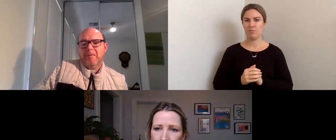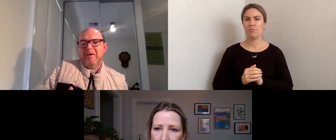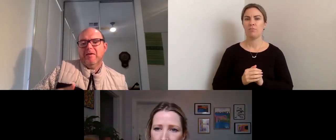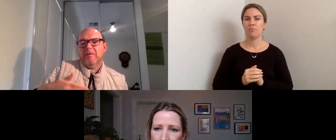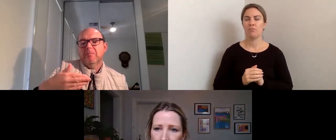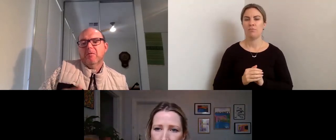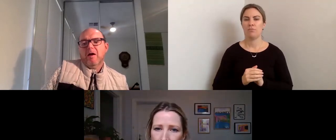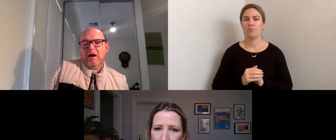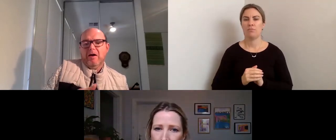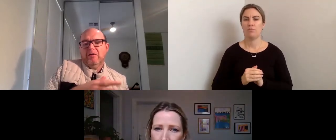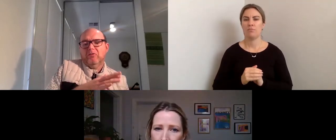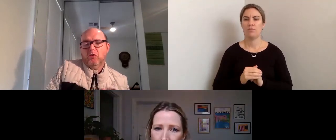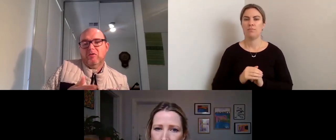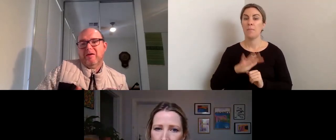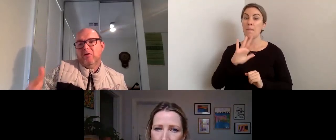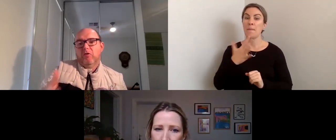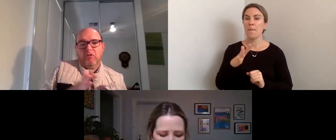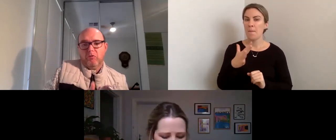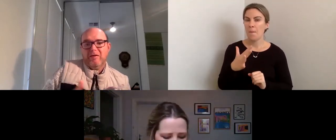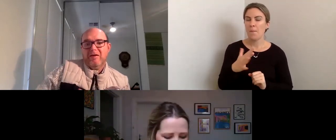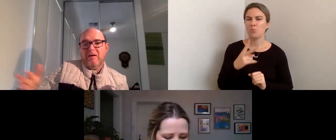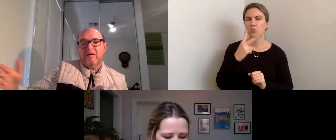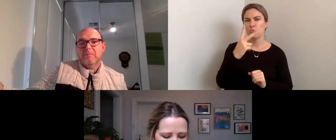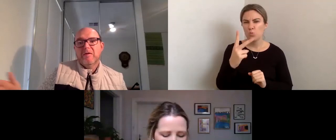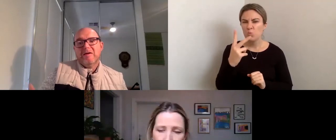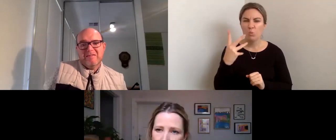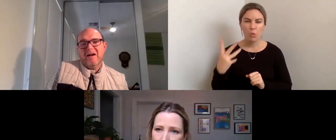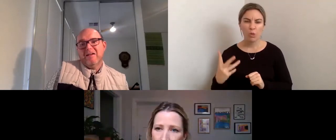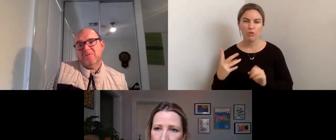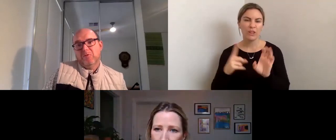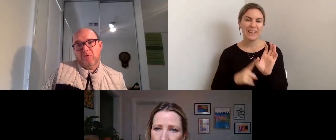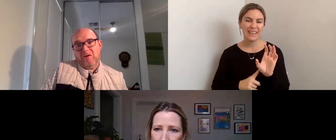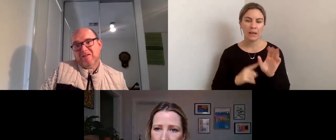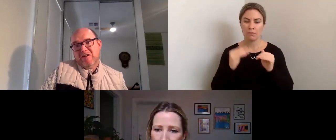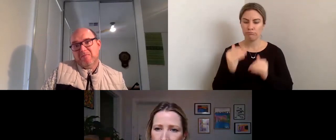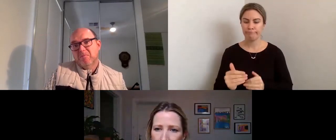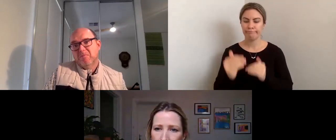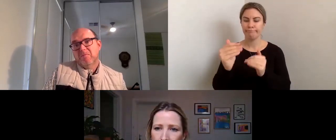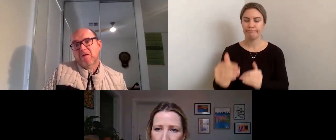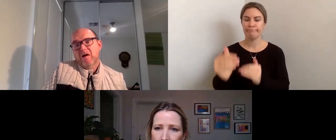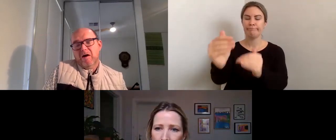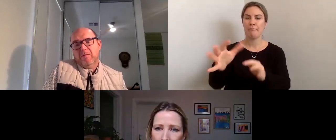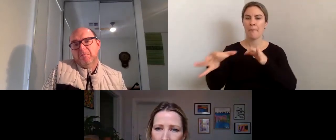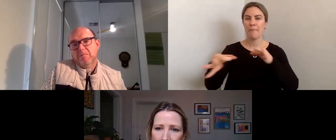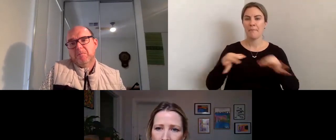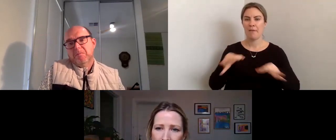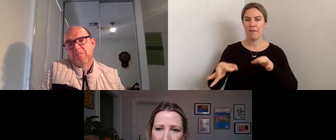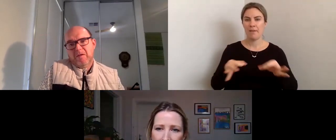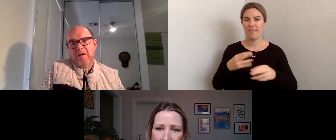2-year or 3-year stage progression." Totally.